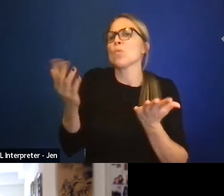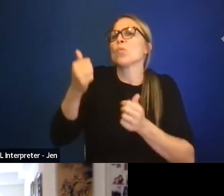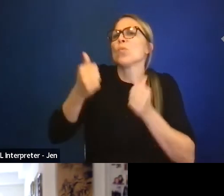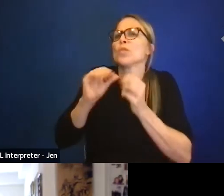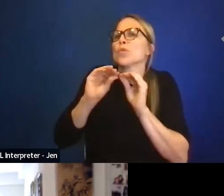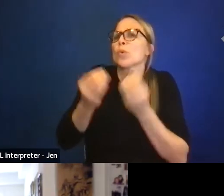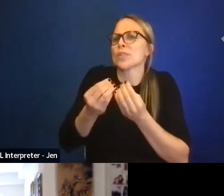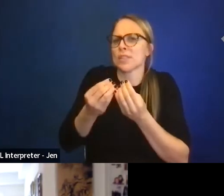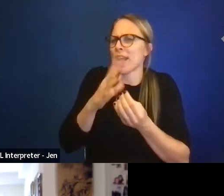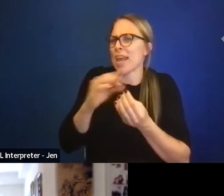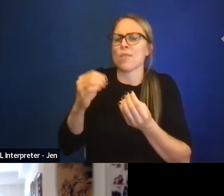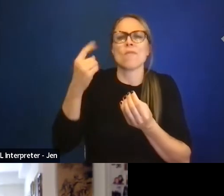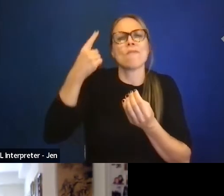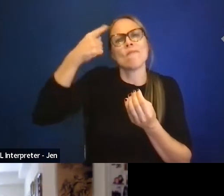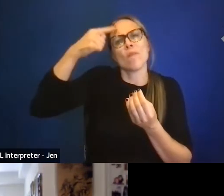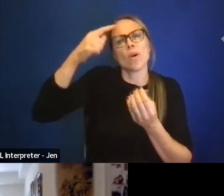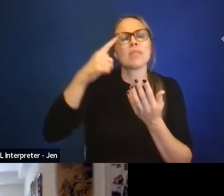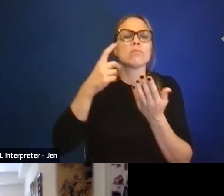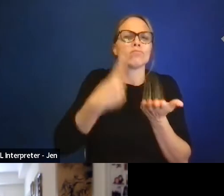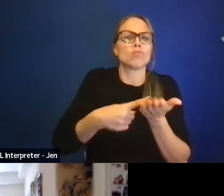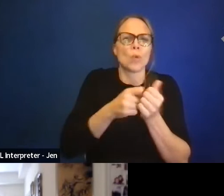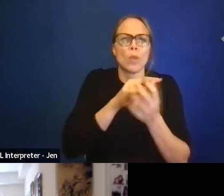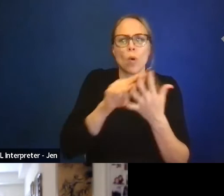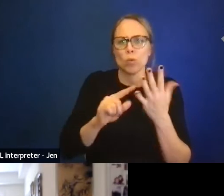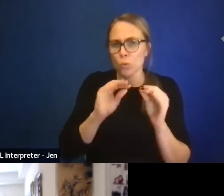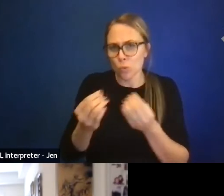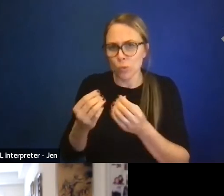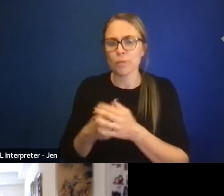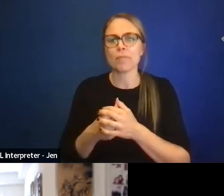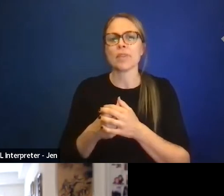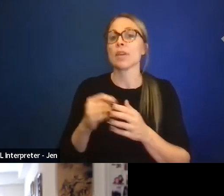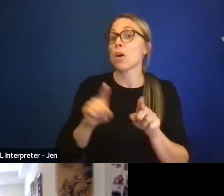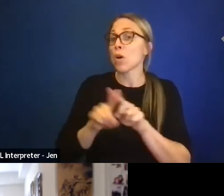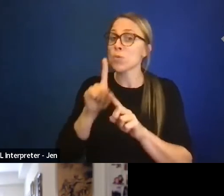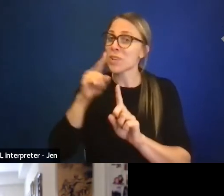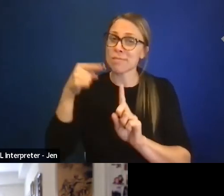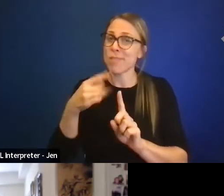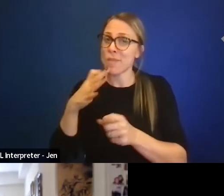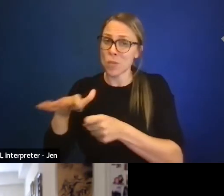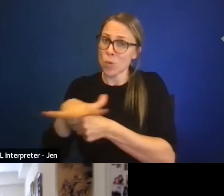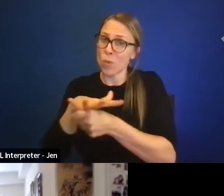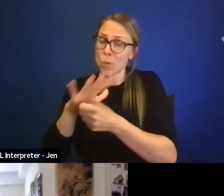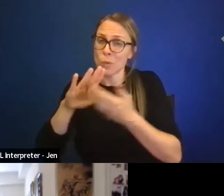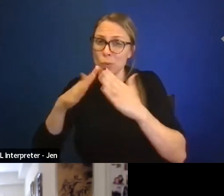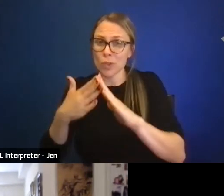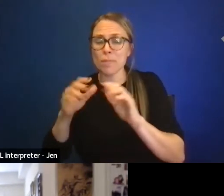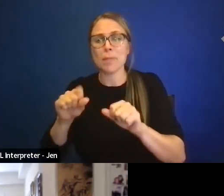And then also I think frequently talking to people in the local community to help identify some of the best groups.